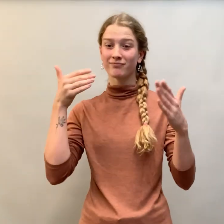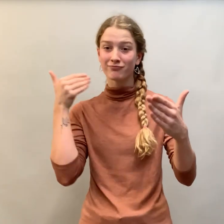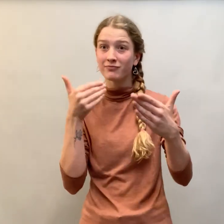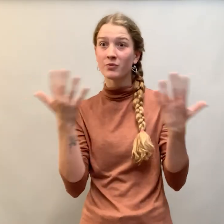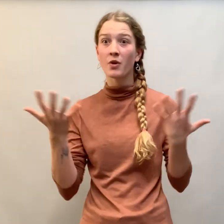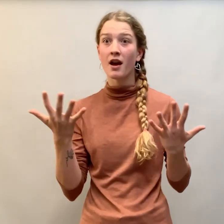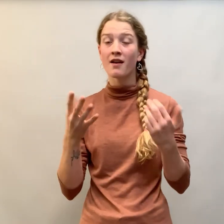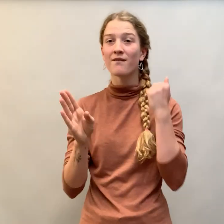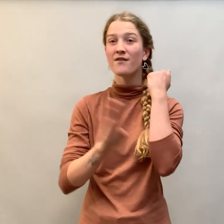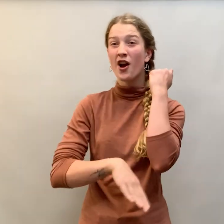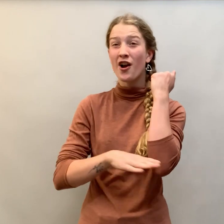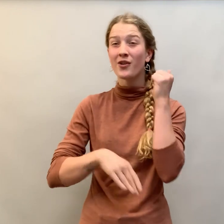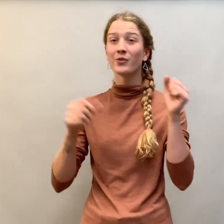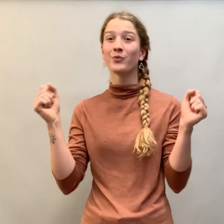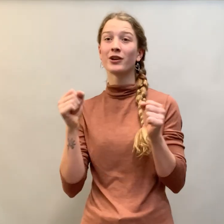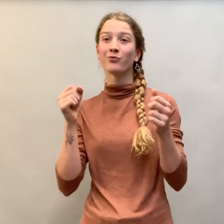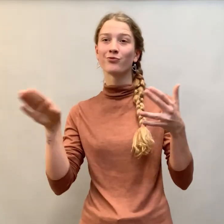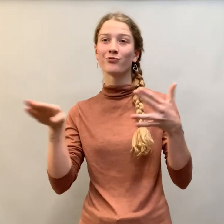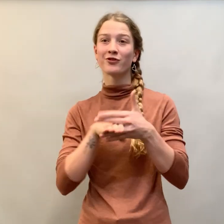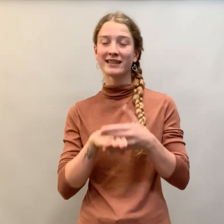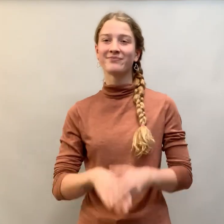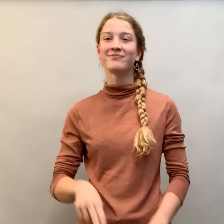with fall and winter break close behind!